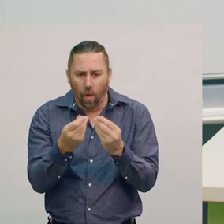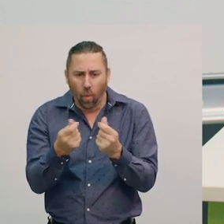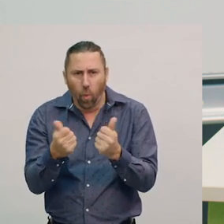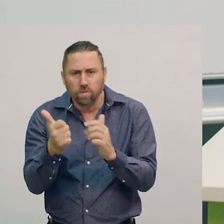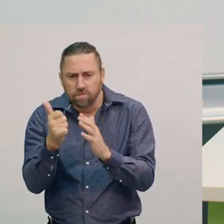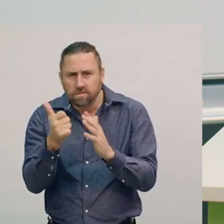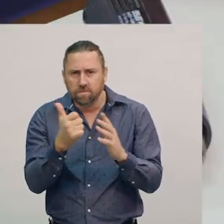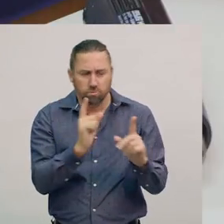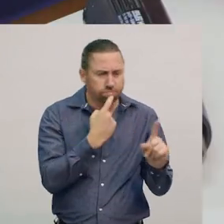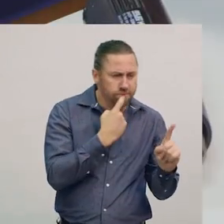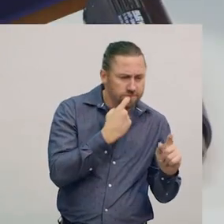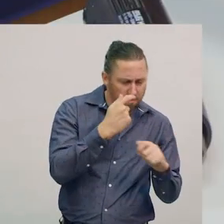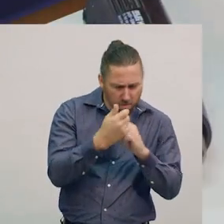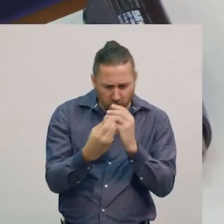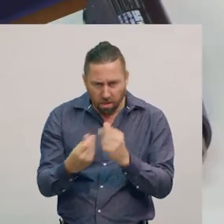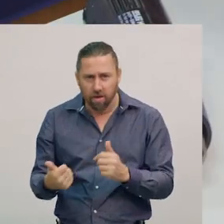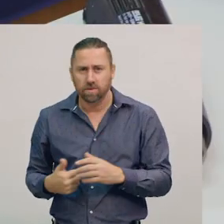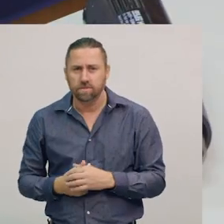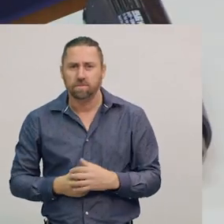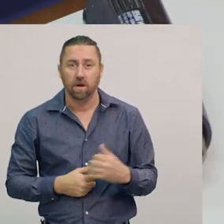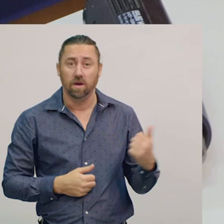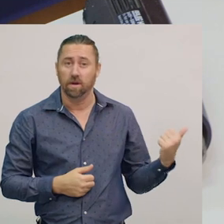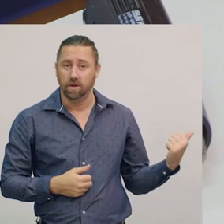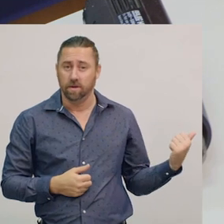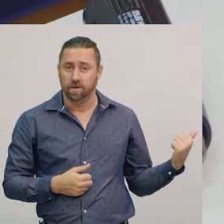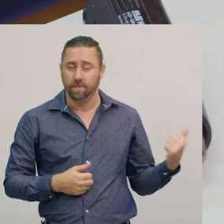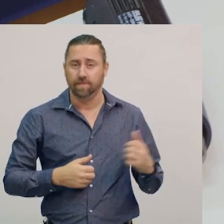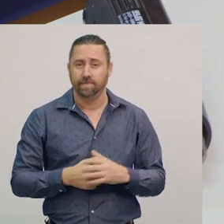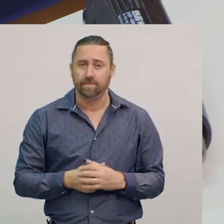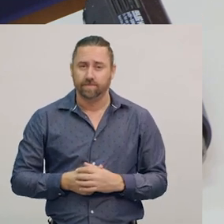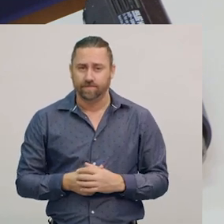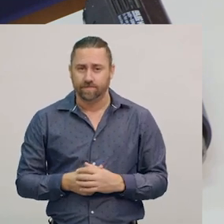Next material to look at is butter. I have a little bit here.